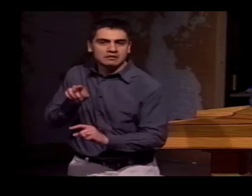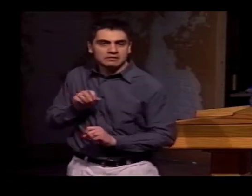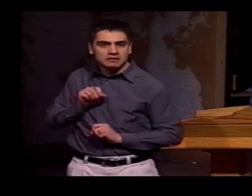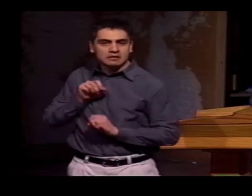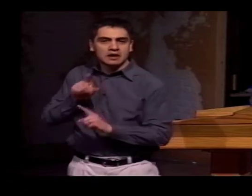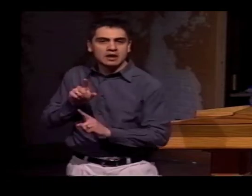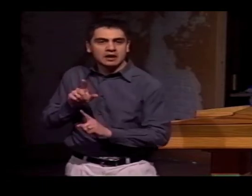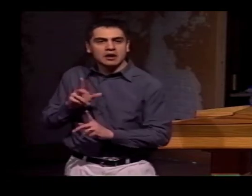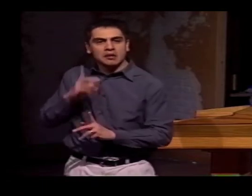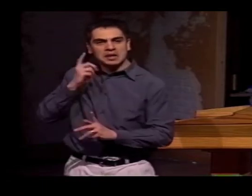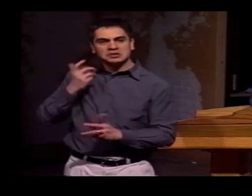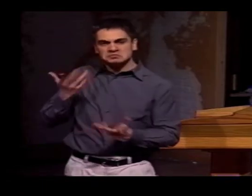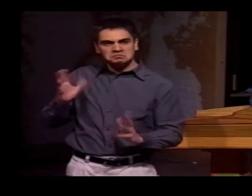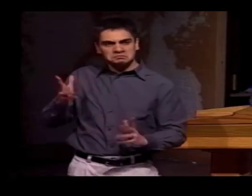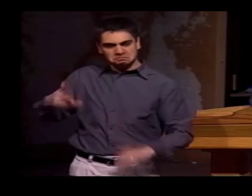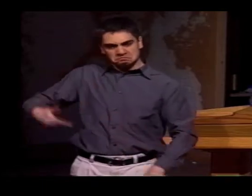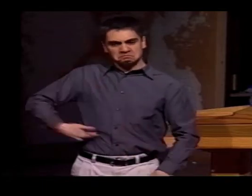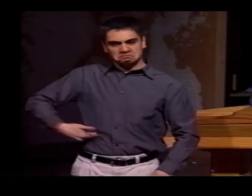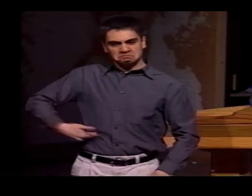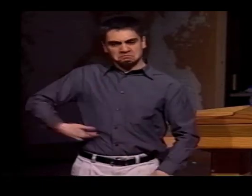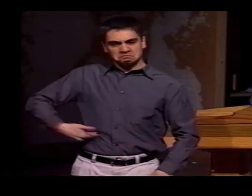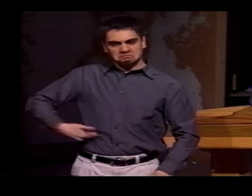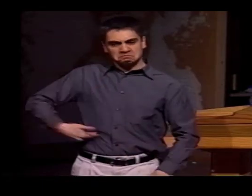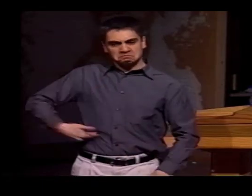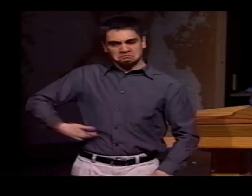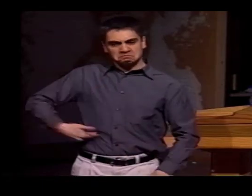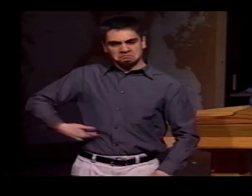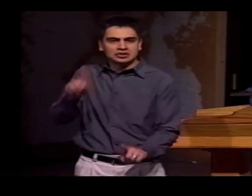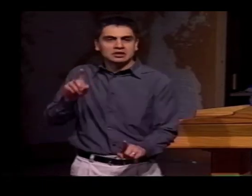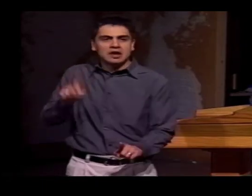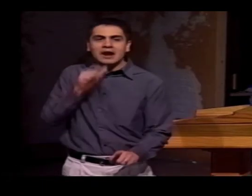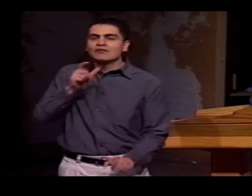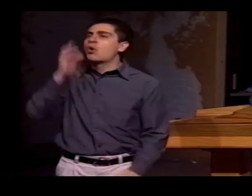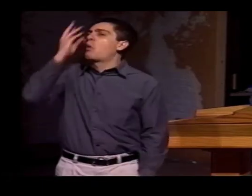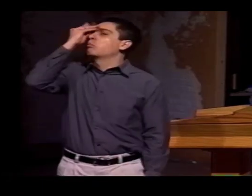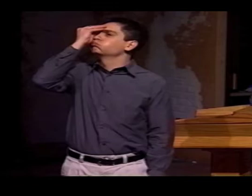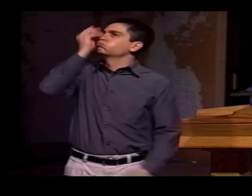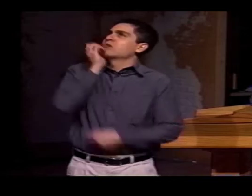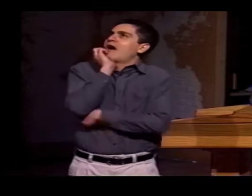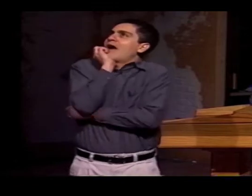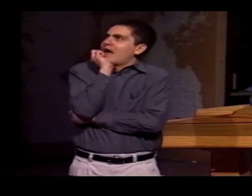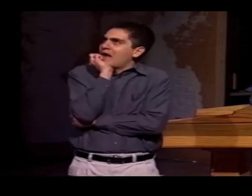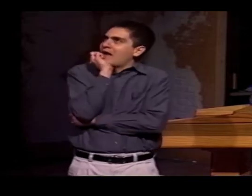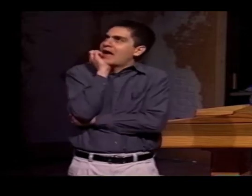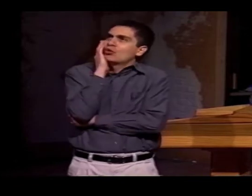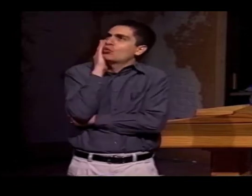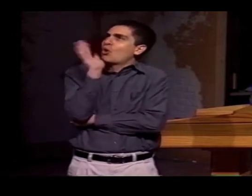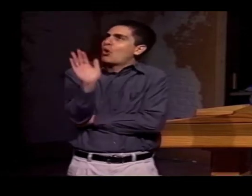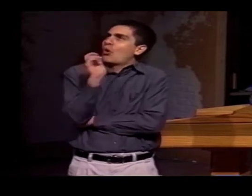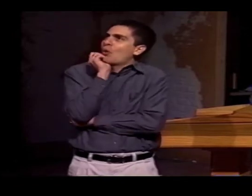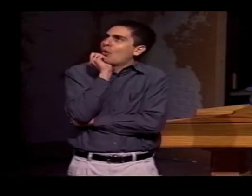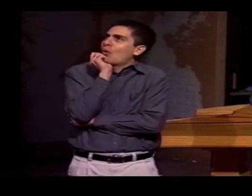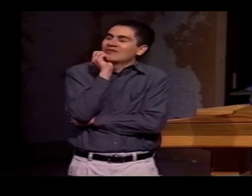SO WHAT WE TRIED TO DO WAS ELICIT FEEDBACK FROM THE PEOPLE ABOUT QUESTIONS THAT THEY KNEW ABSOLUTELY EVERYTHING ABOUT.